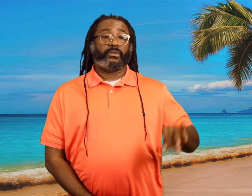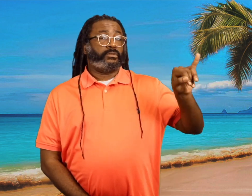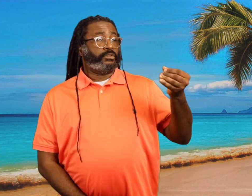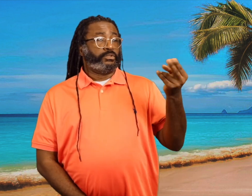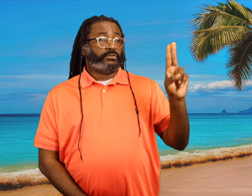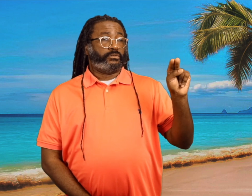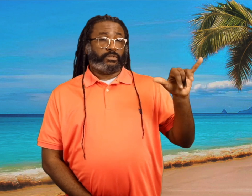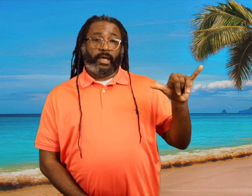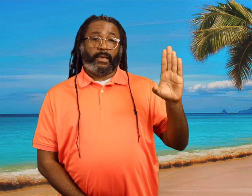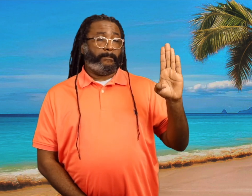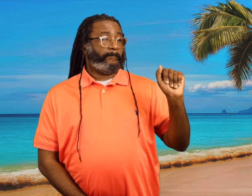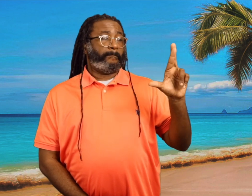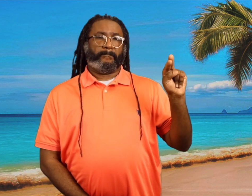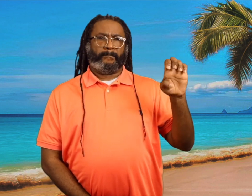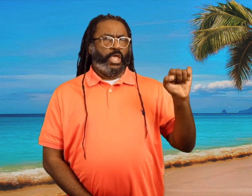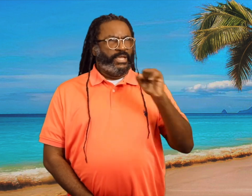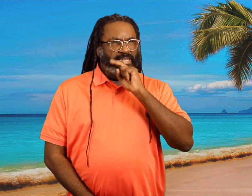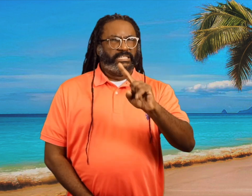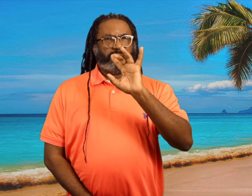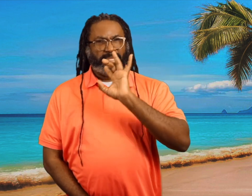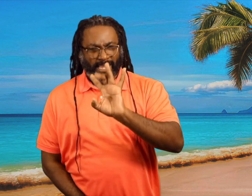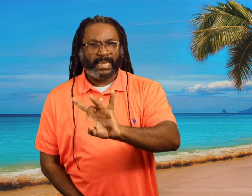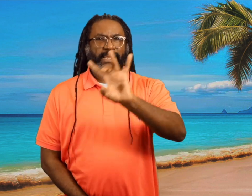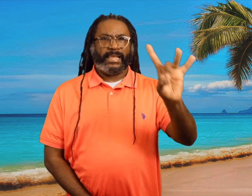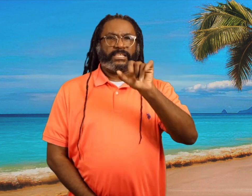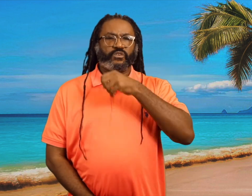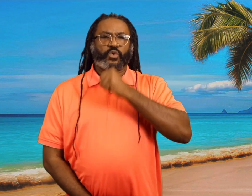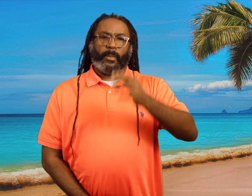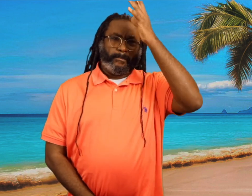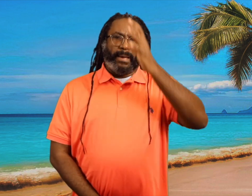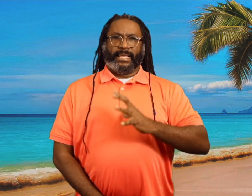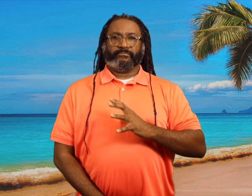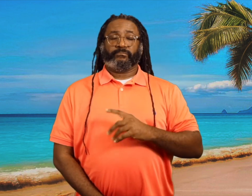Johnny Barnes is 88 years old.